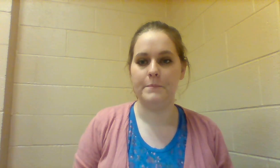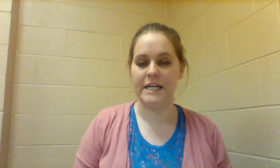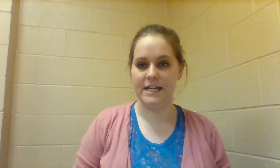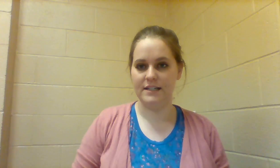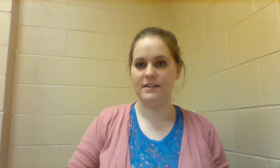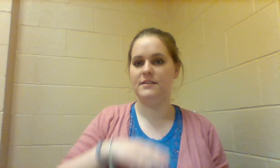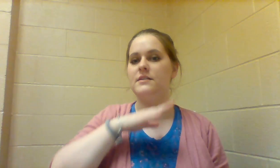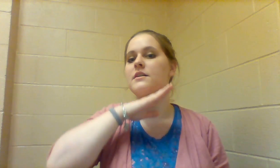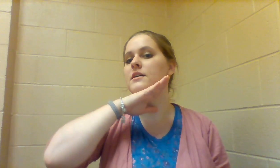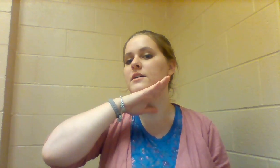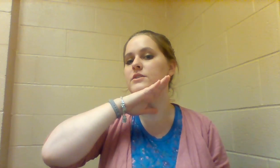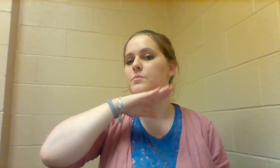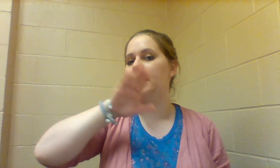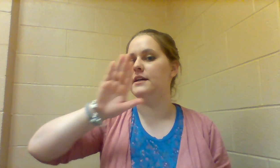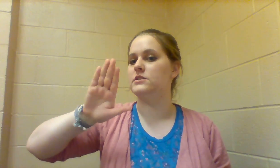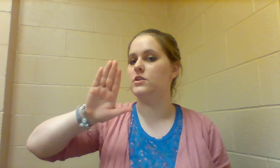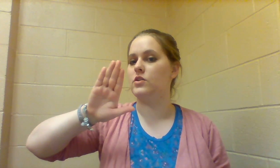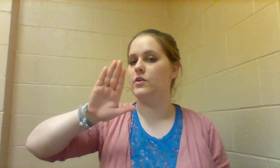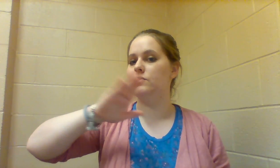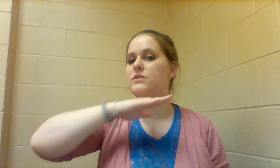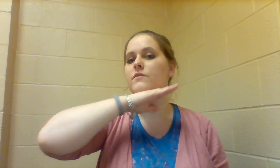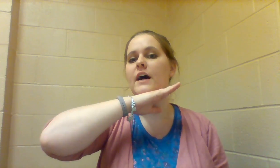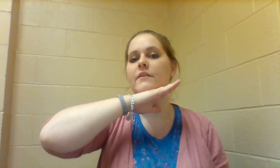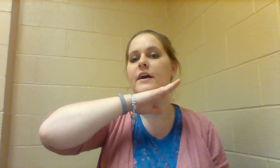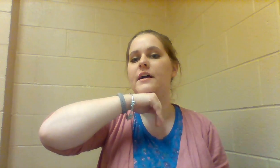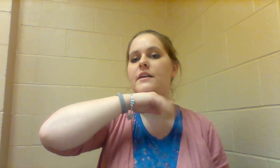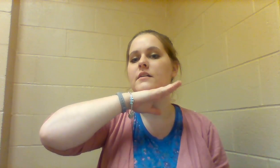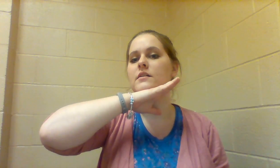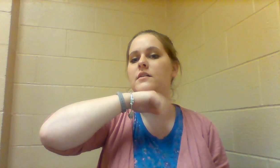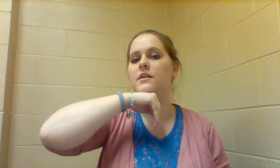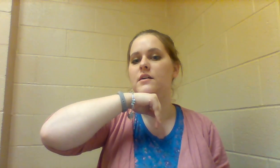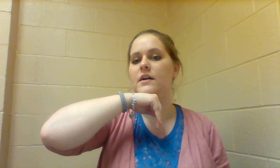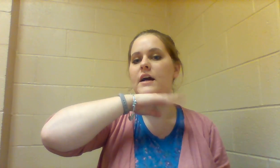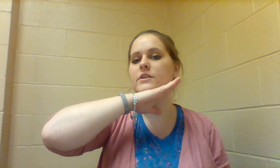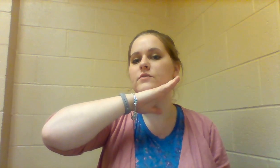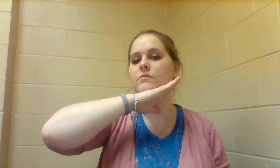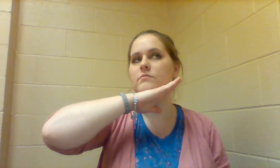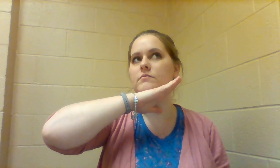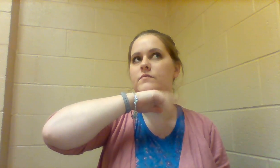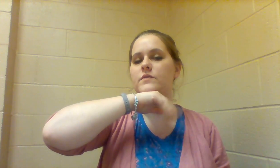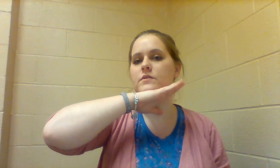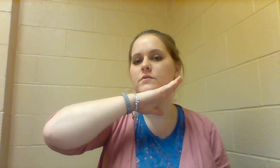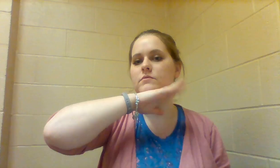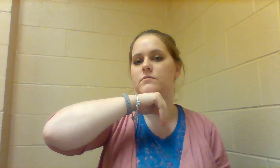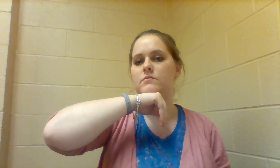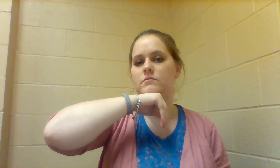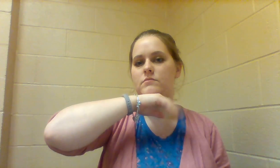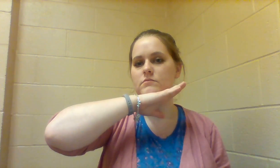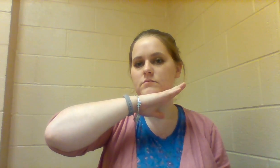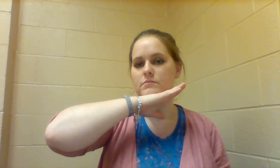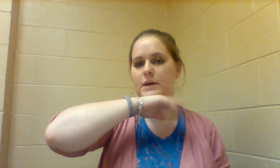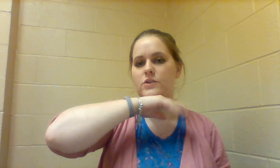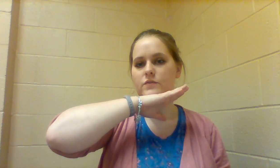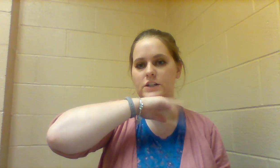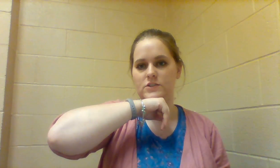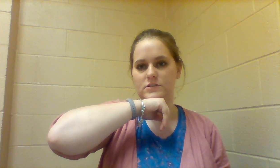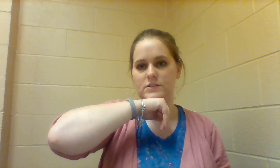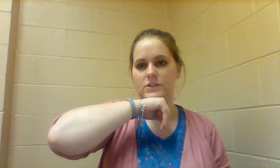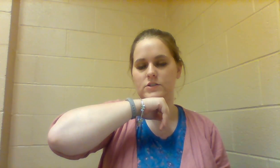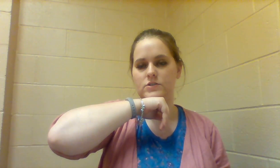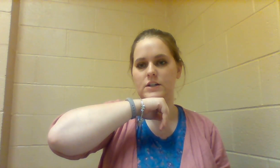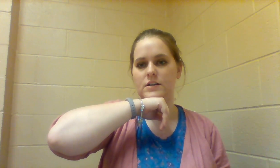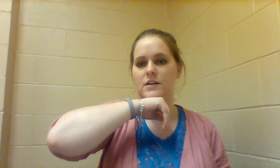PIG so PIG is closed 5 hand and you bend your fingers under your chin